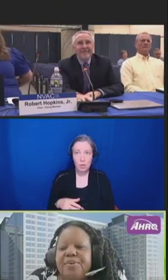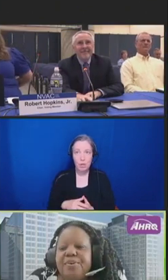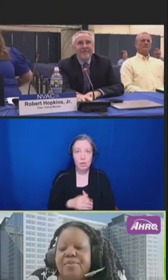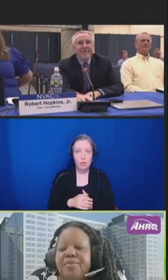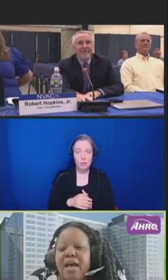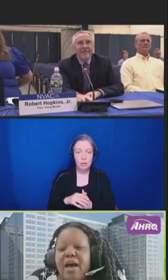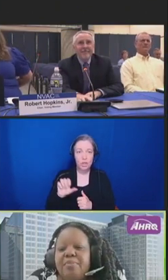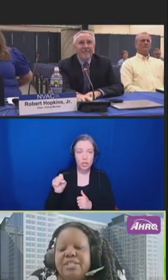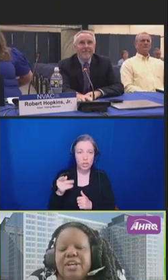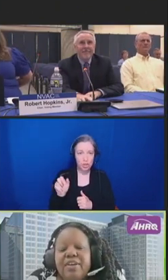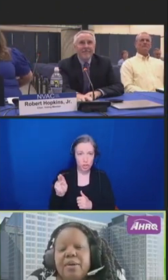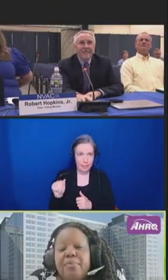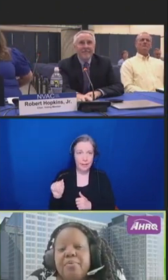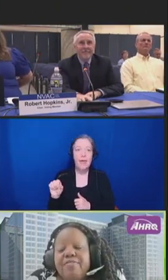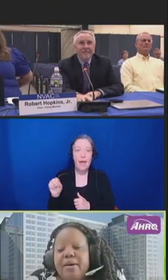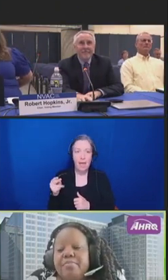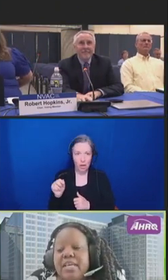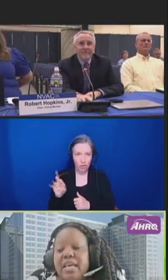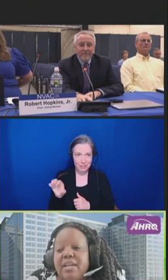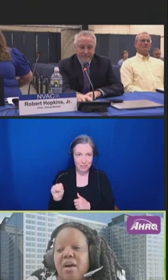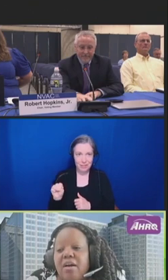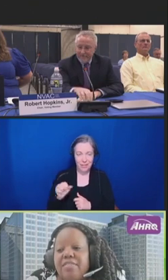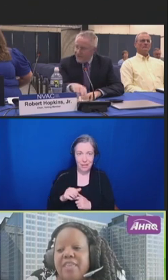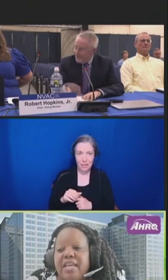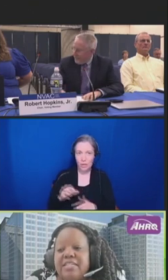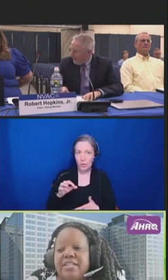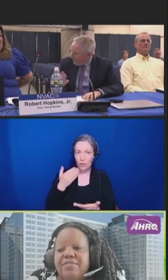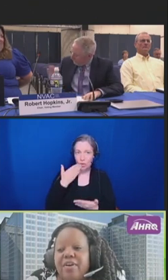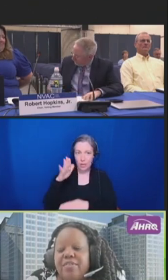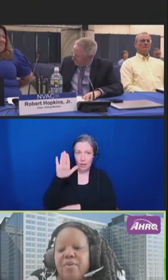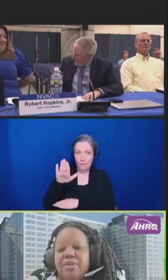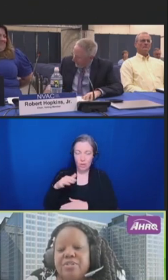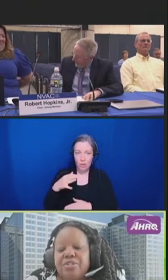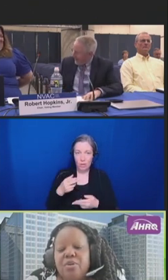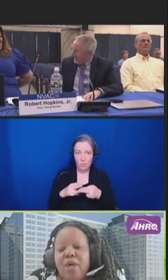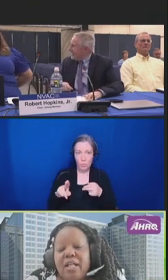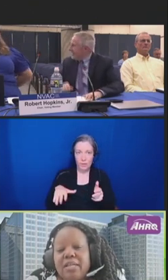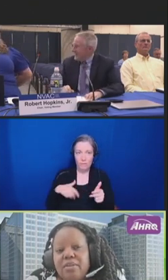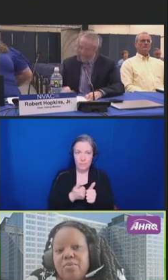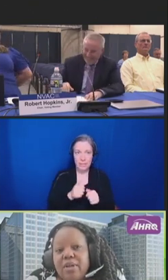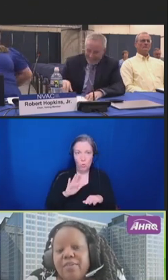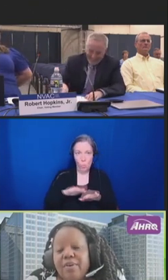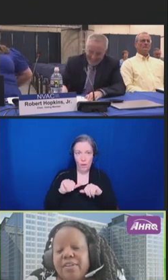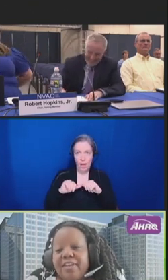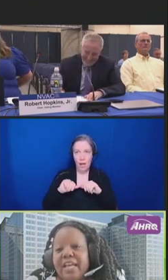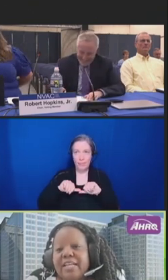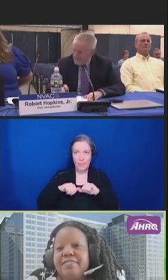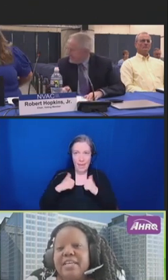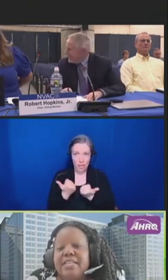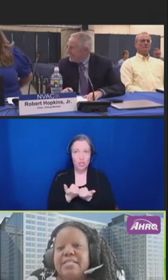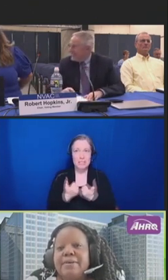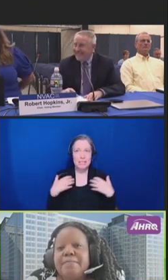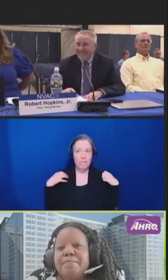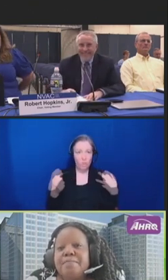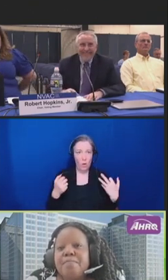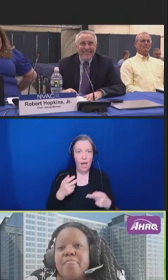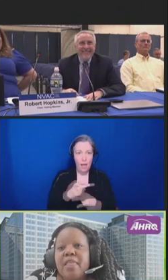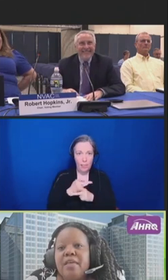I'll be sharing a brief update on the Agency for Healthcare Research and Qualities relevant activities.